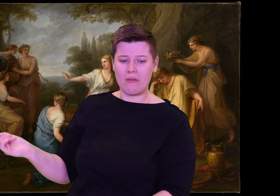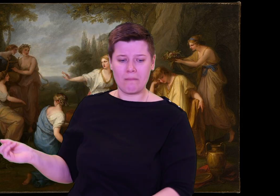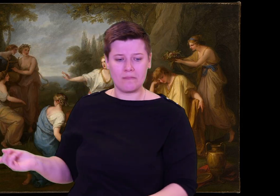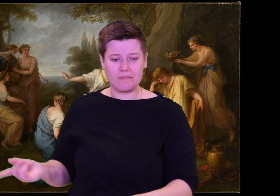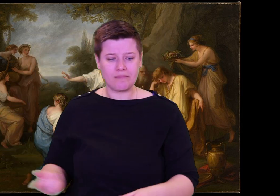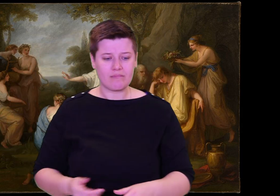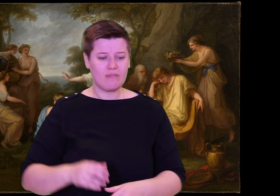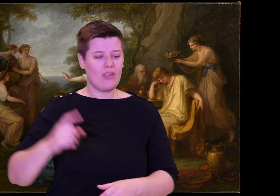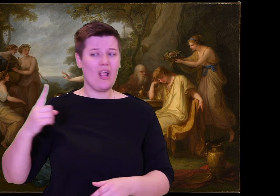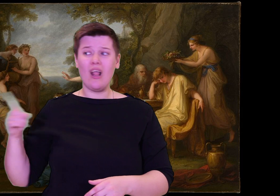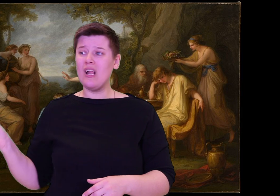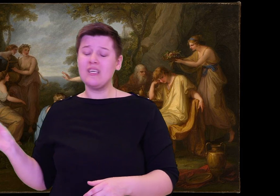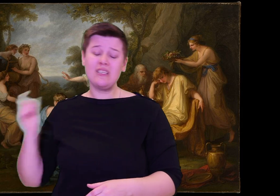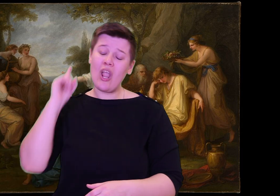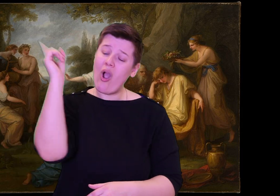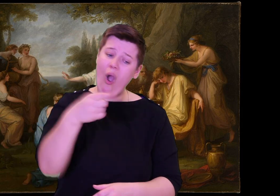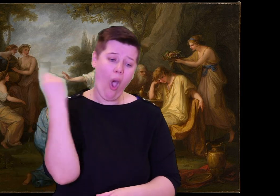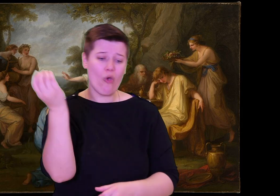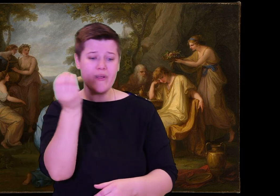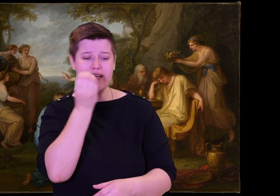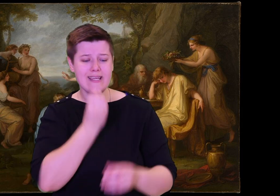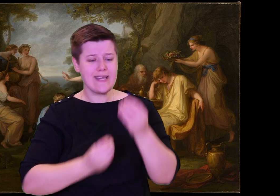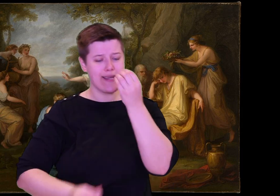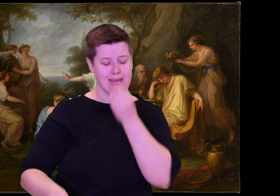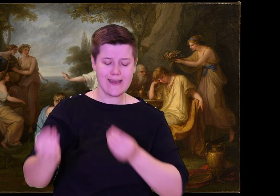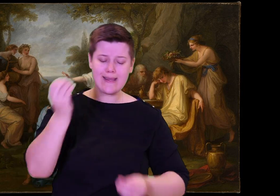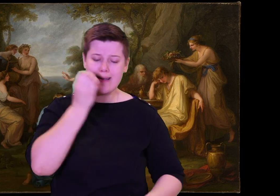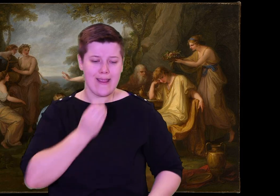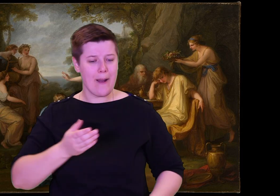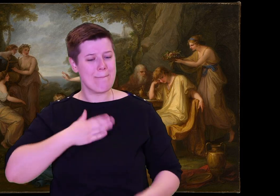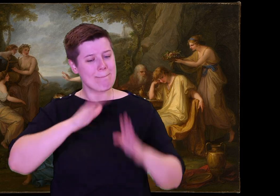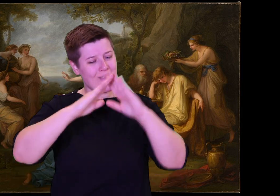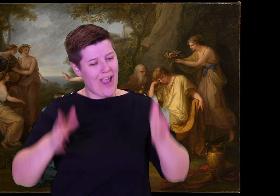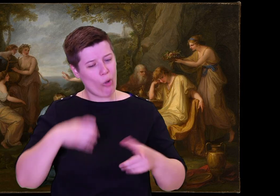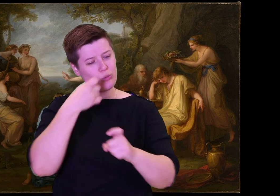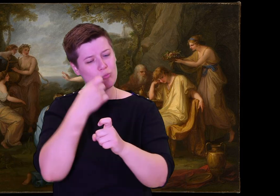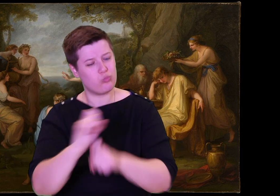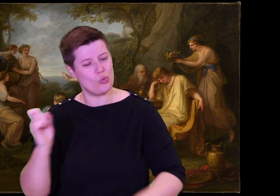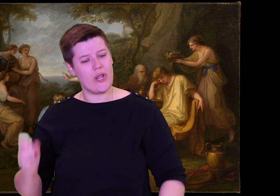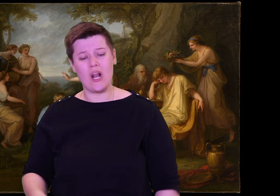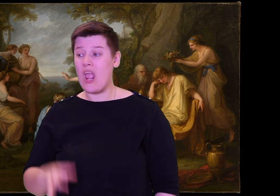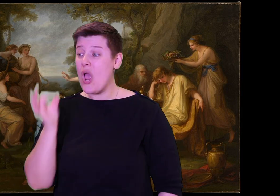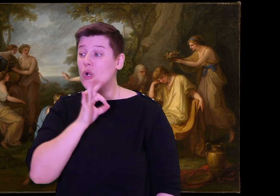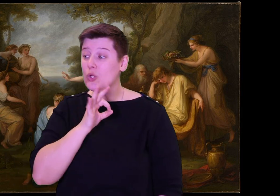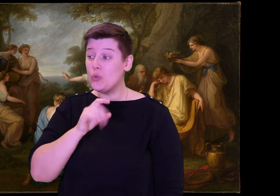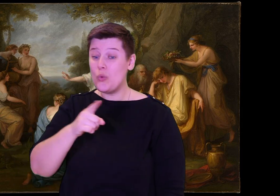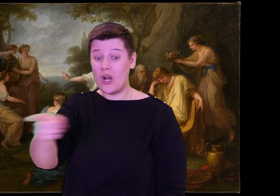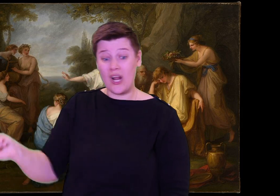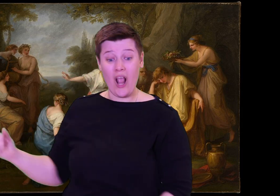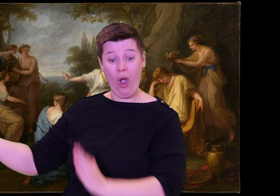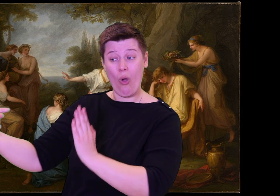are courting Mother, wasting our whole house. She does not turn these